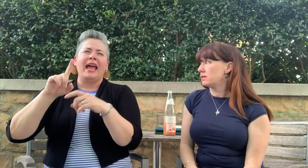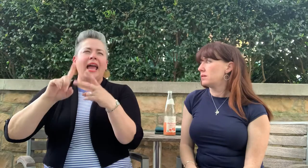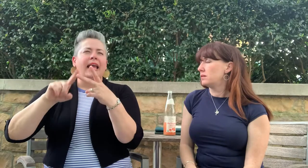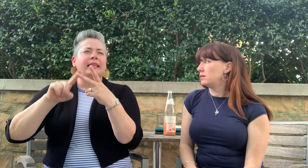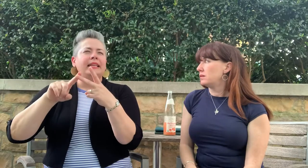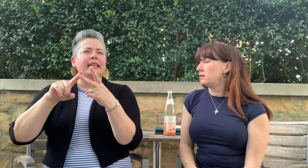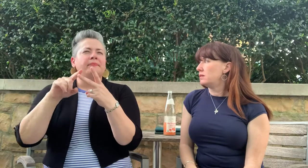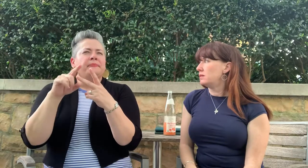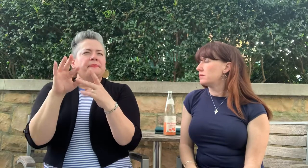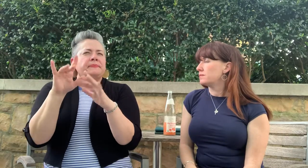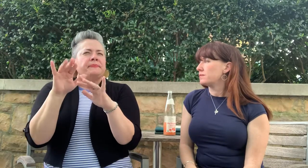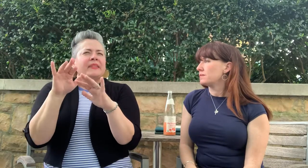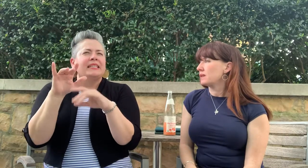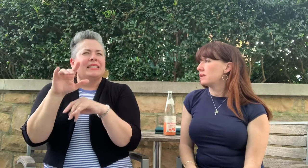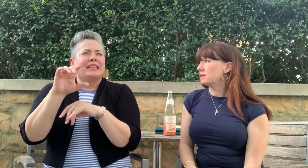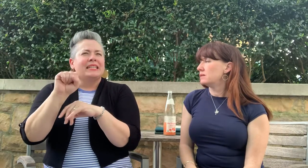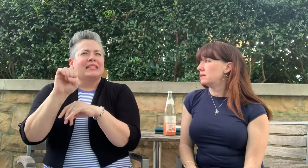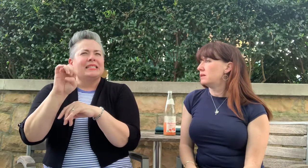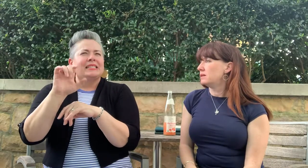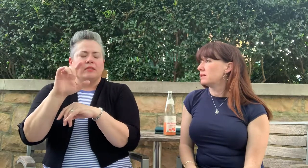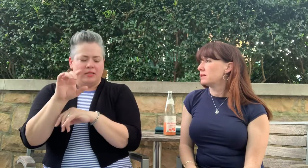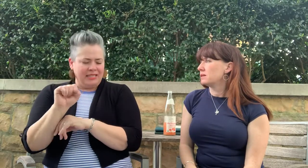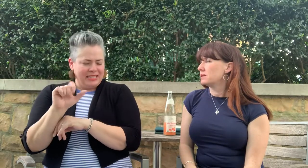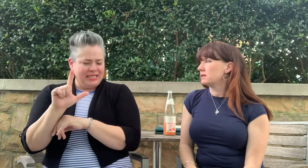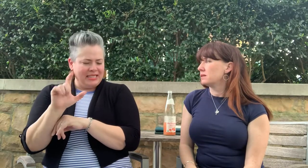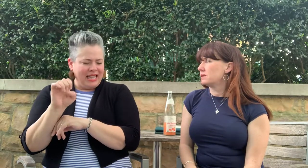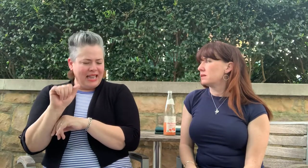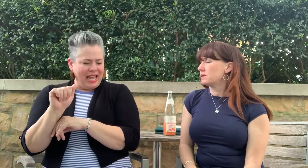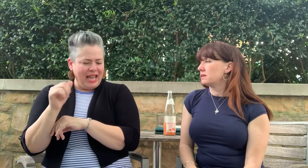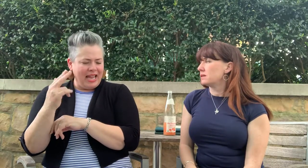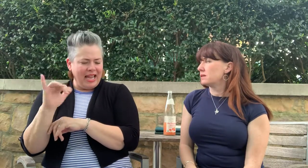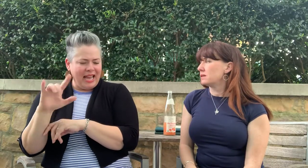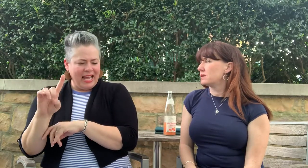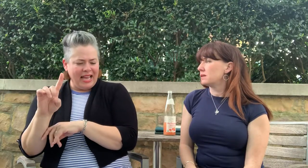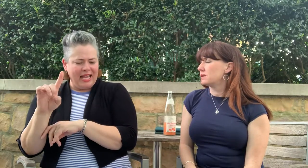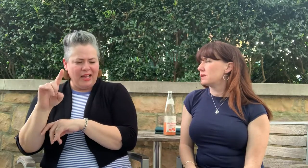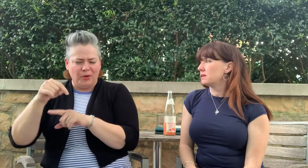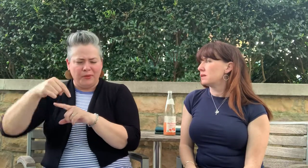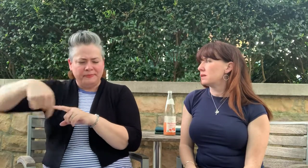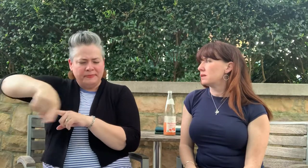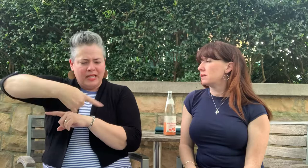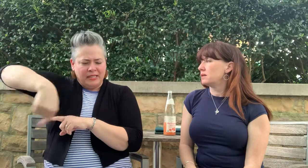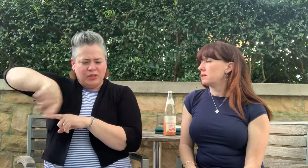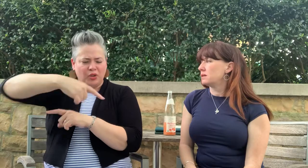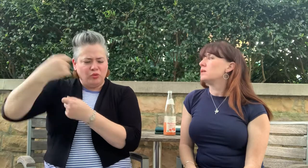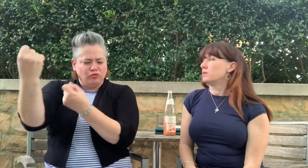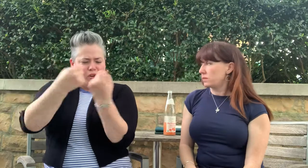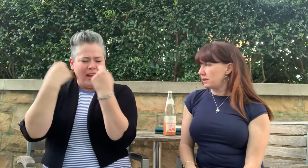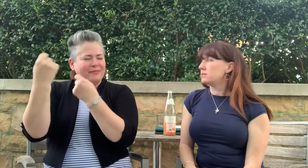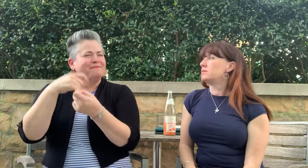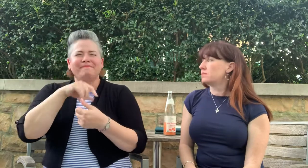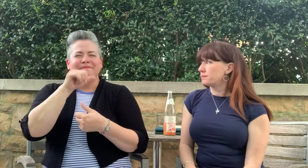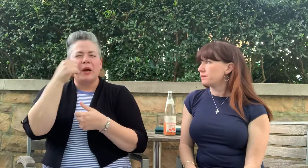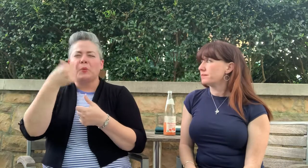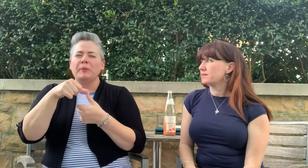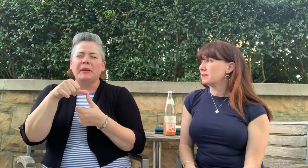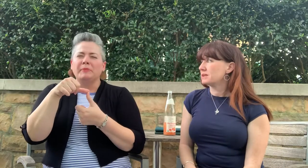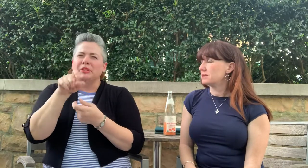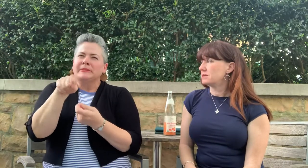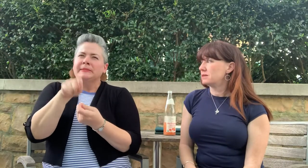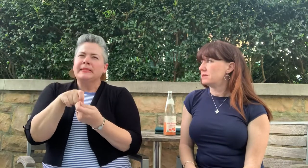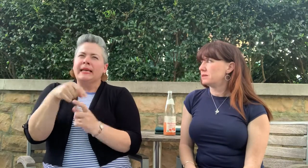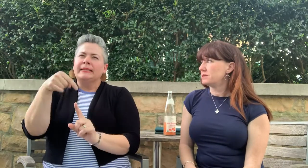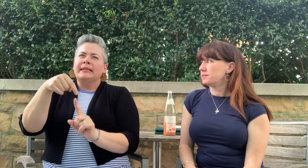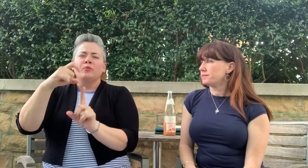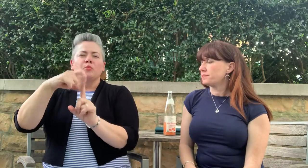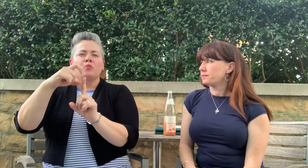Is it Slea Head Loop? I can't remember the name.